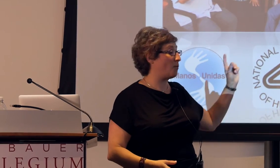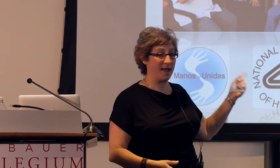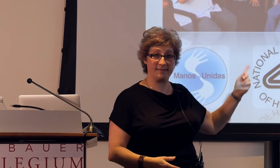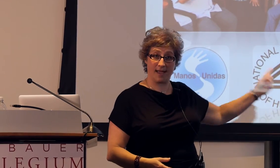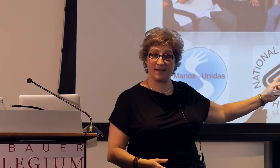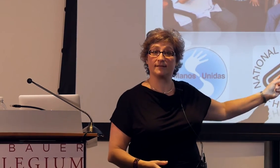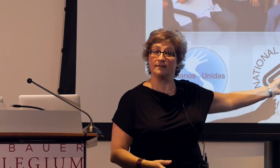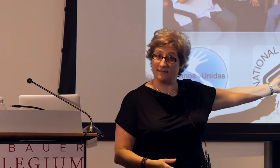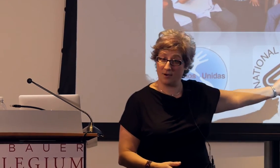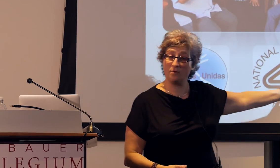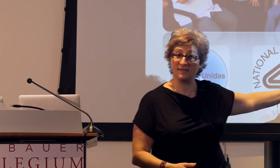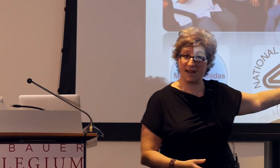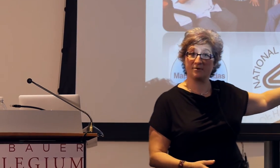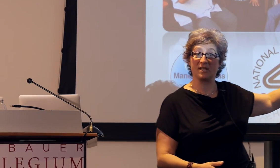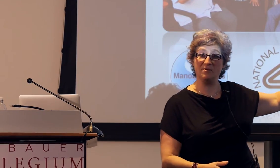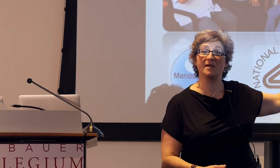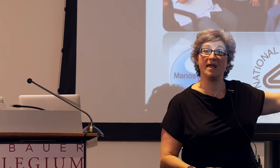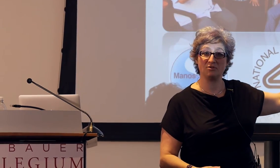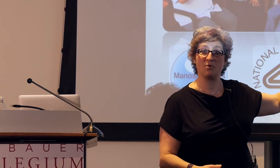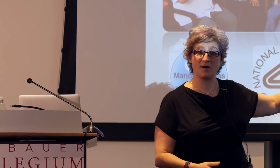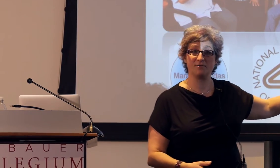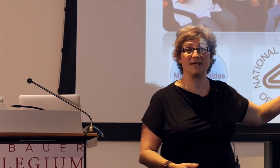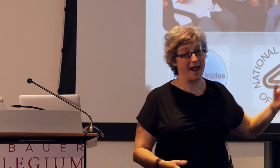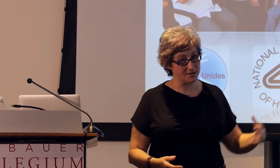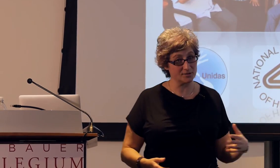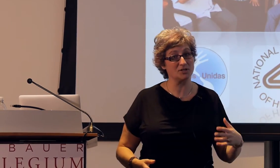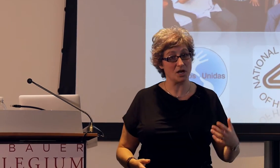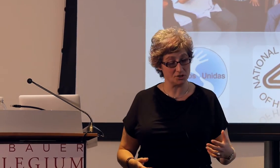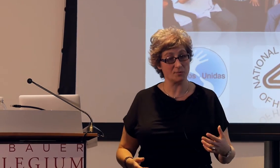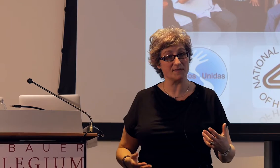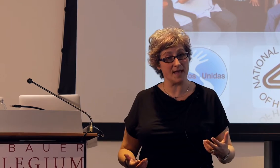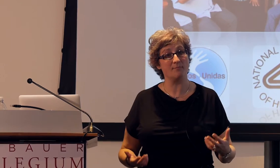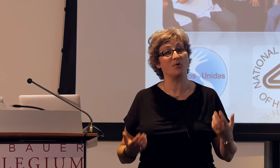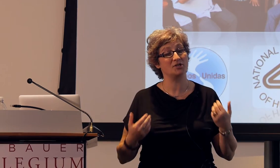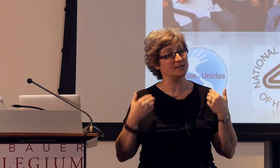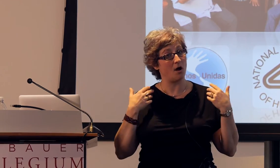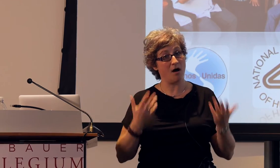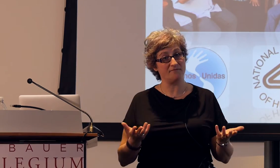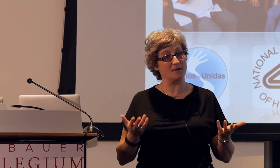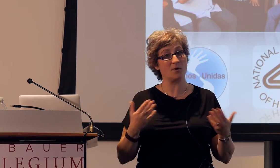the way the homesigners communication partners actually gesture with them, which is often